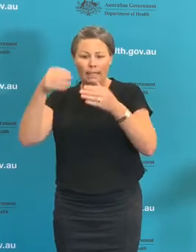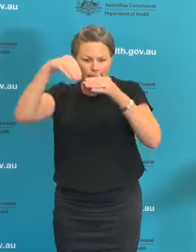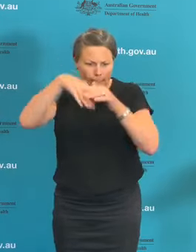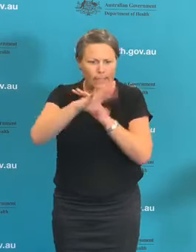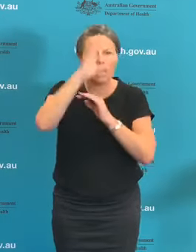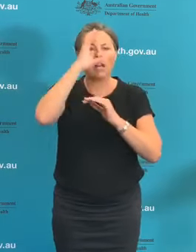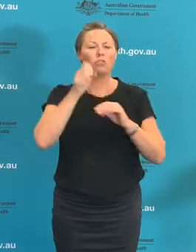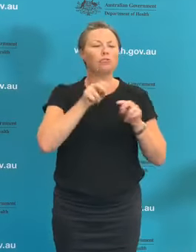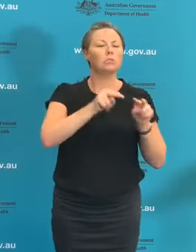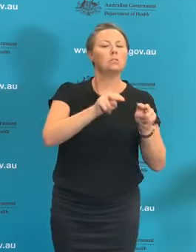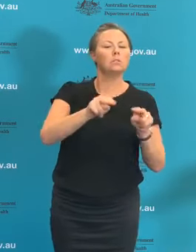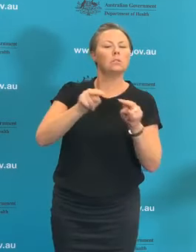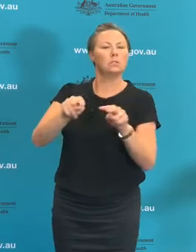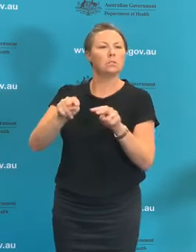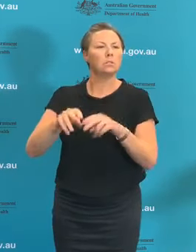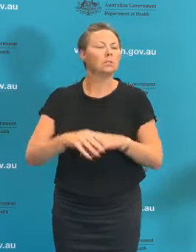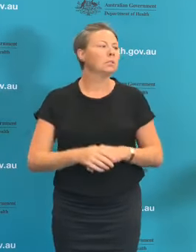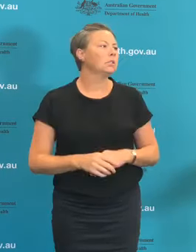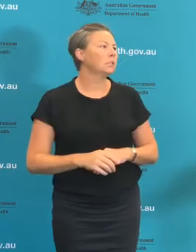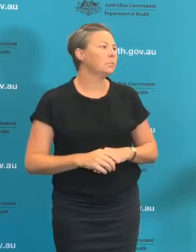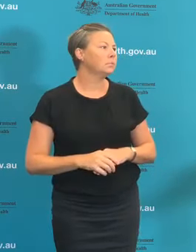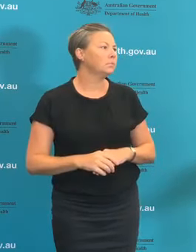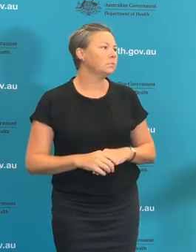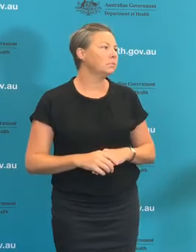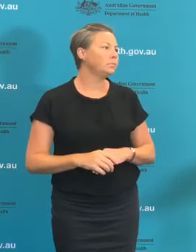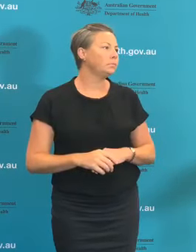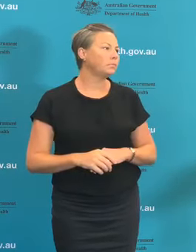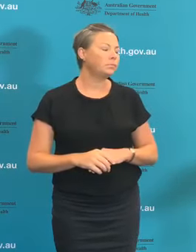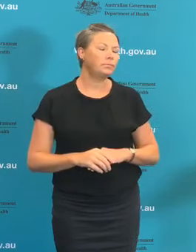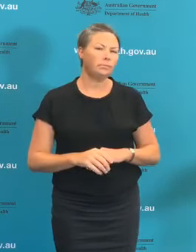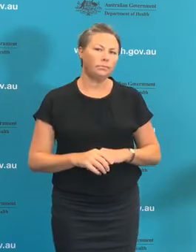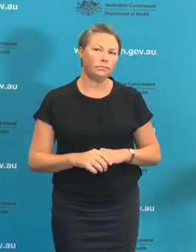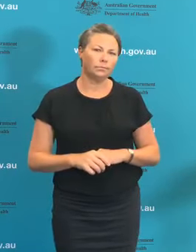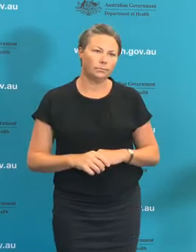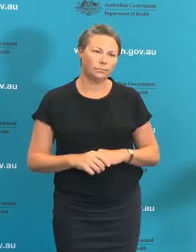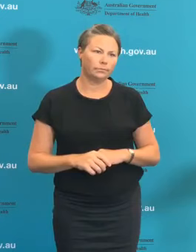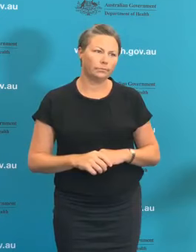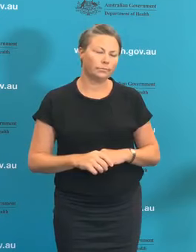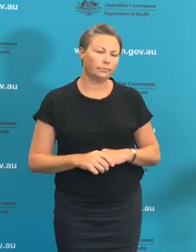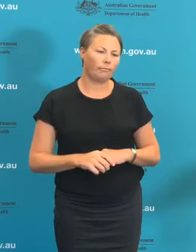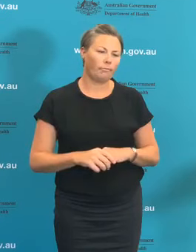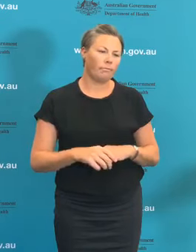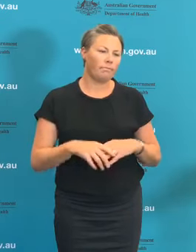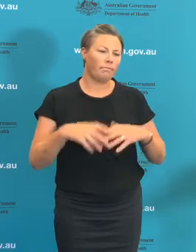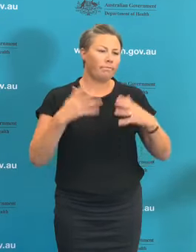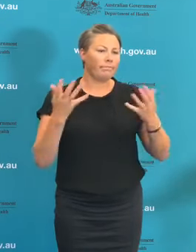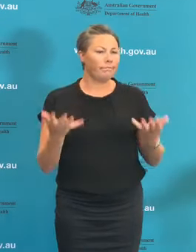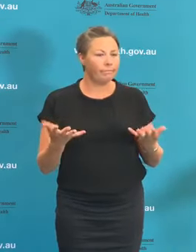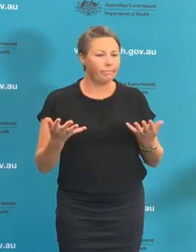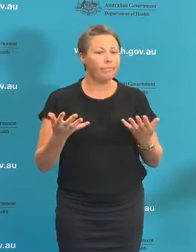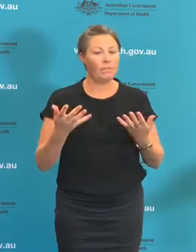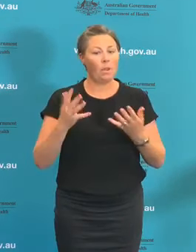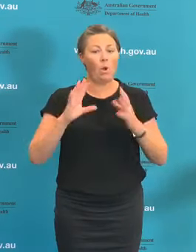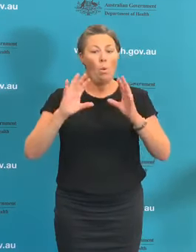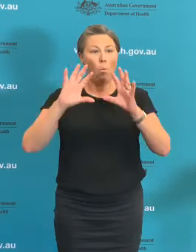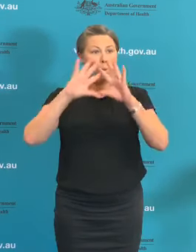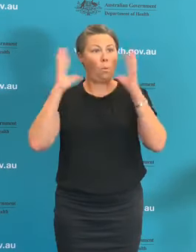in managing disease outbreaks. How that can be improved upon as a result of this